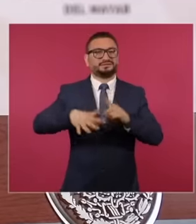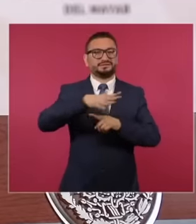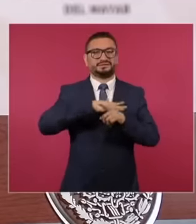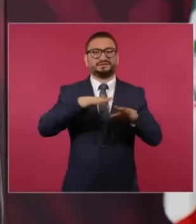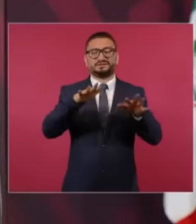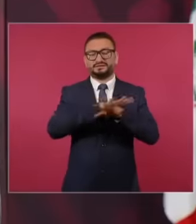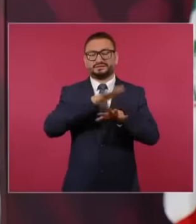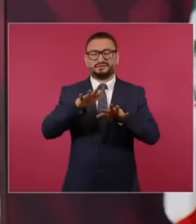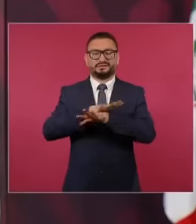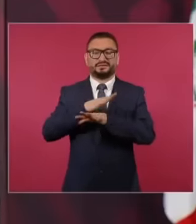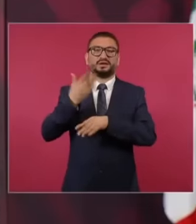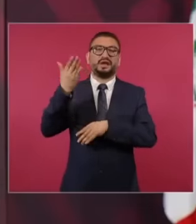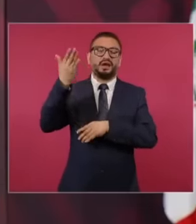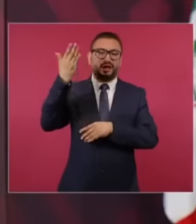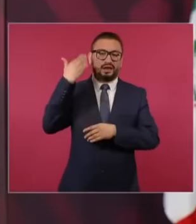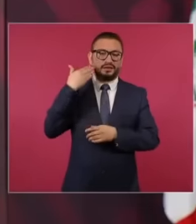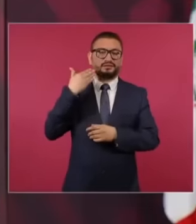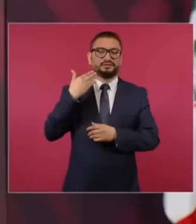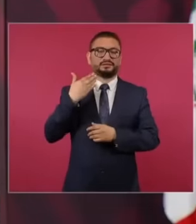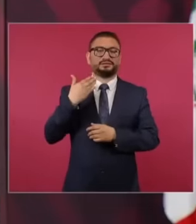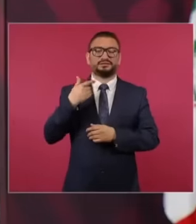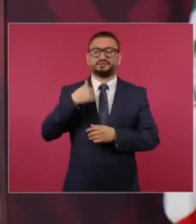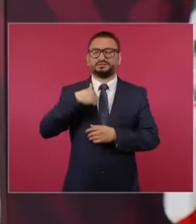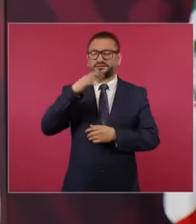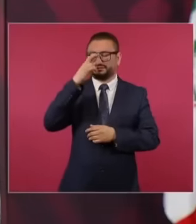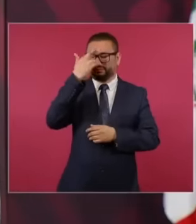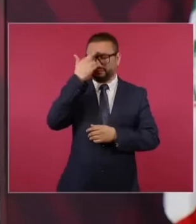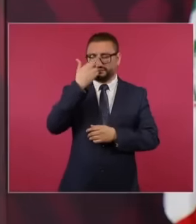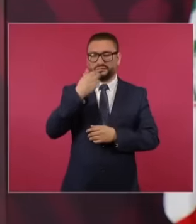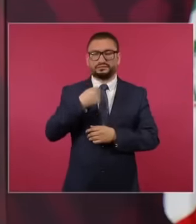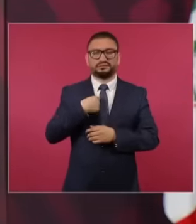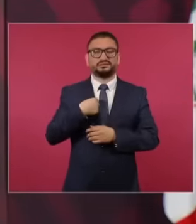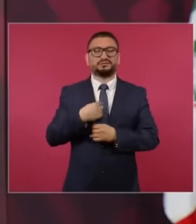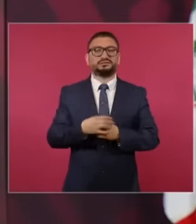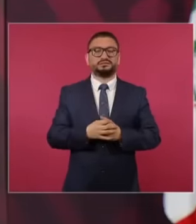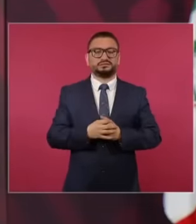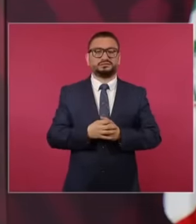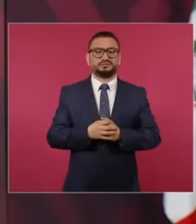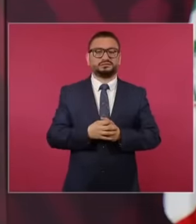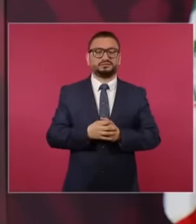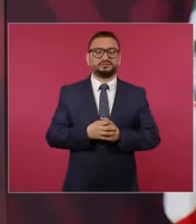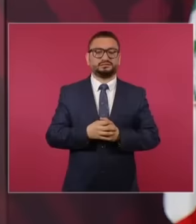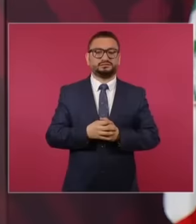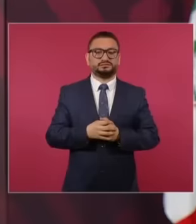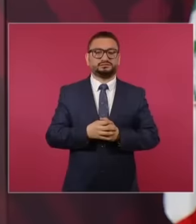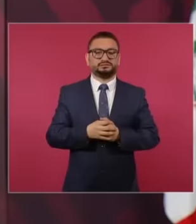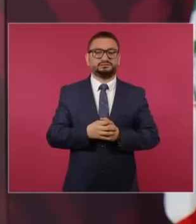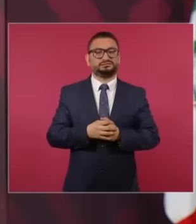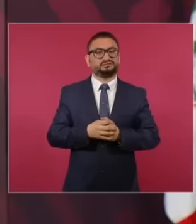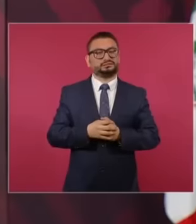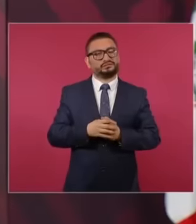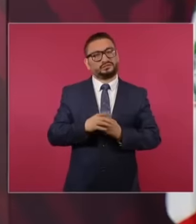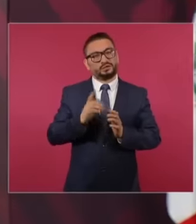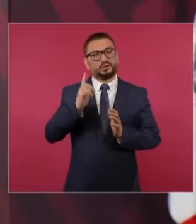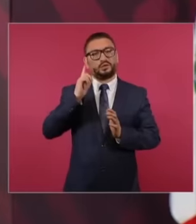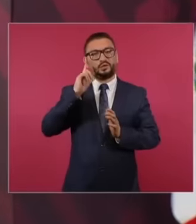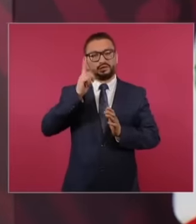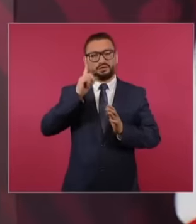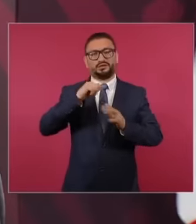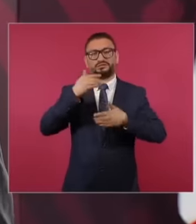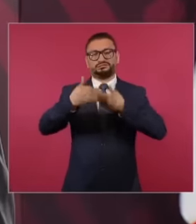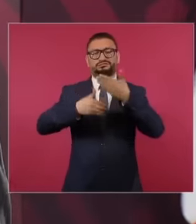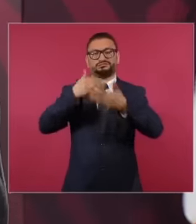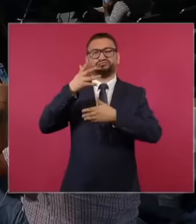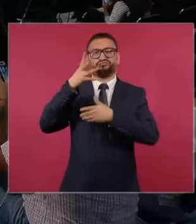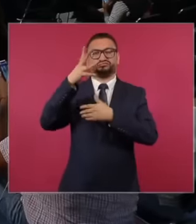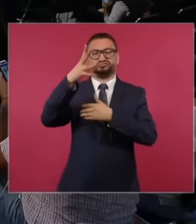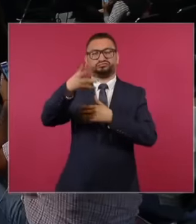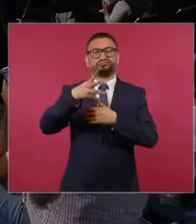things have already changed before. I remember, hopefully, all this will become